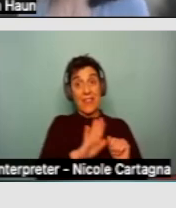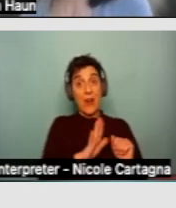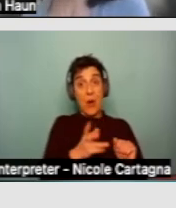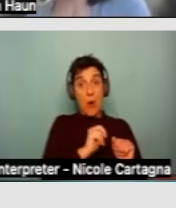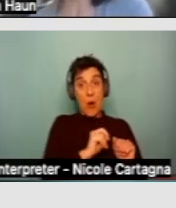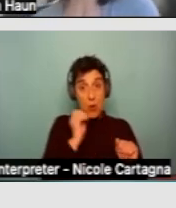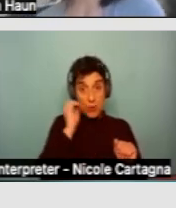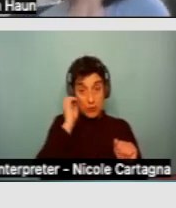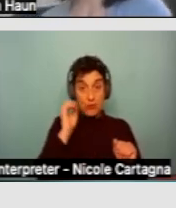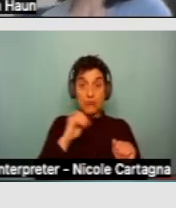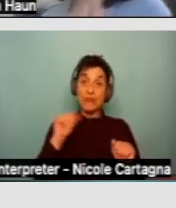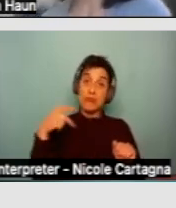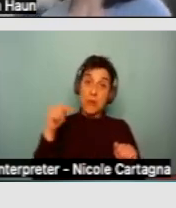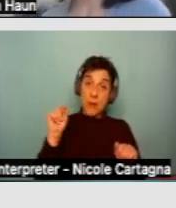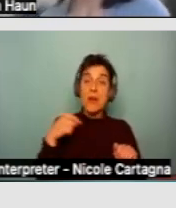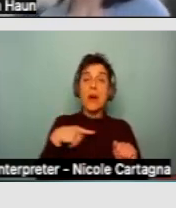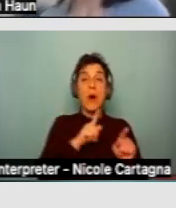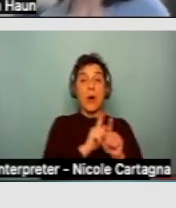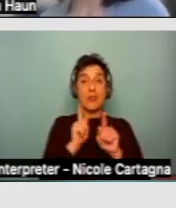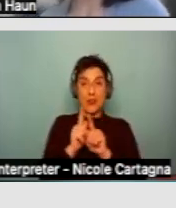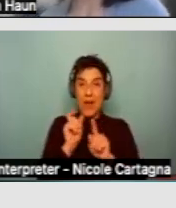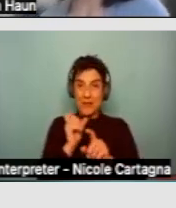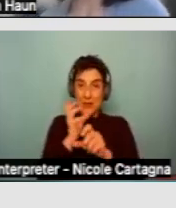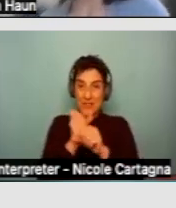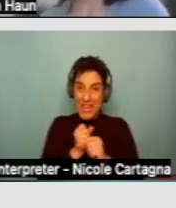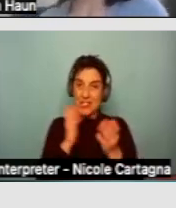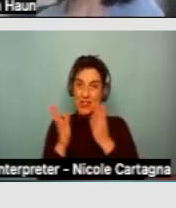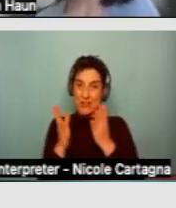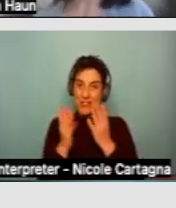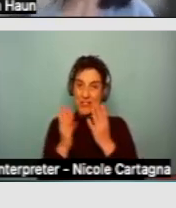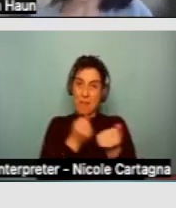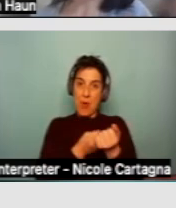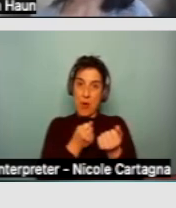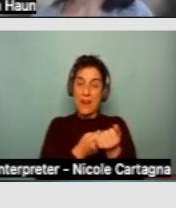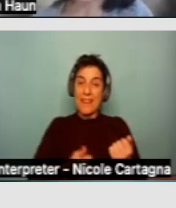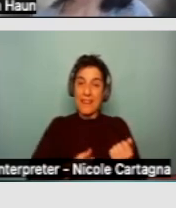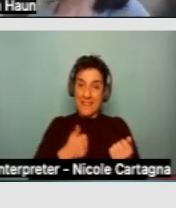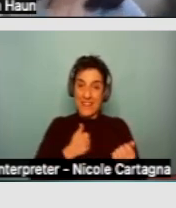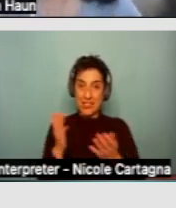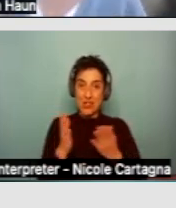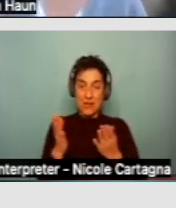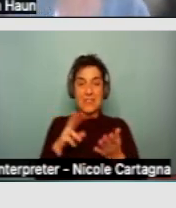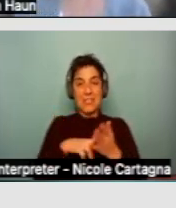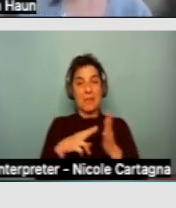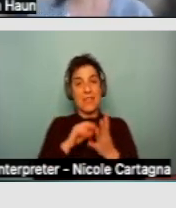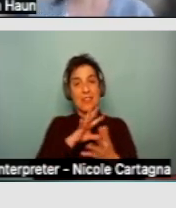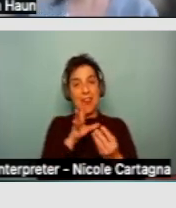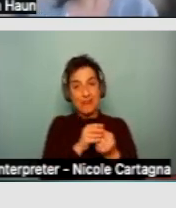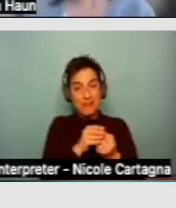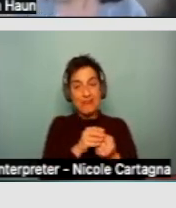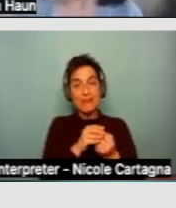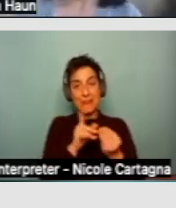to be receiving supported living services, which is a type of wraparound, really wonderful,